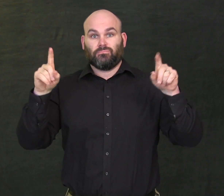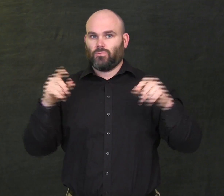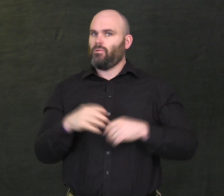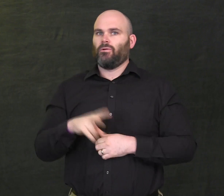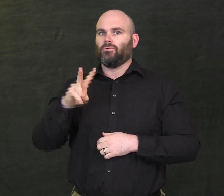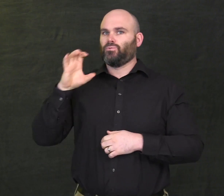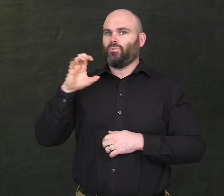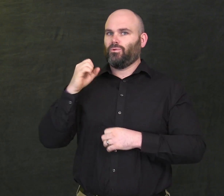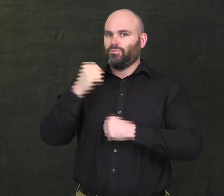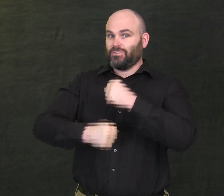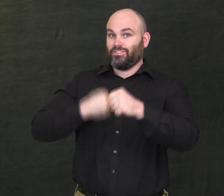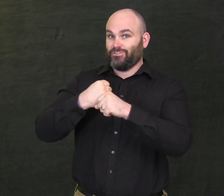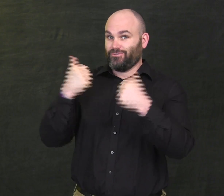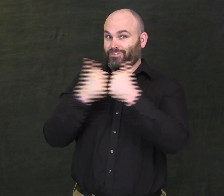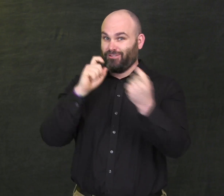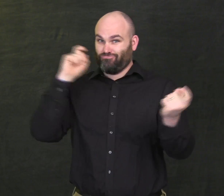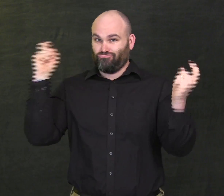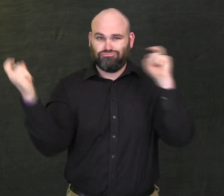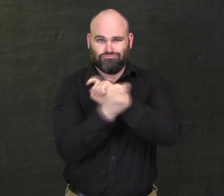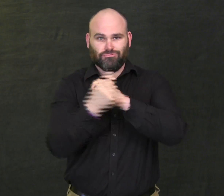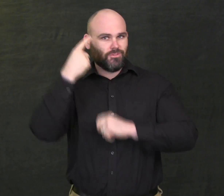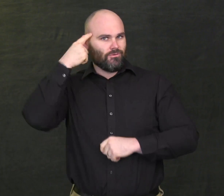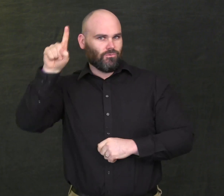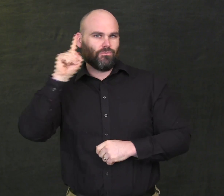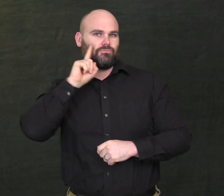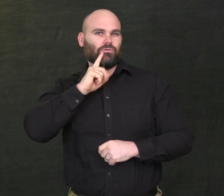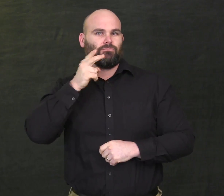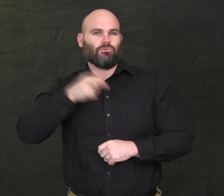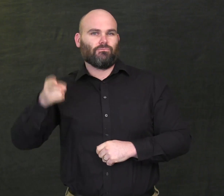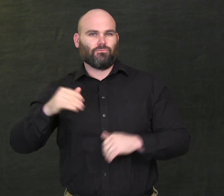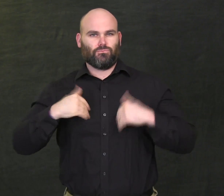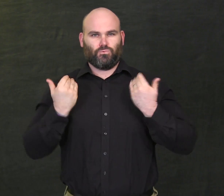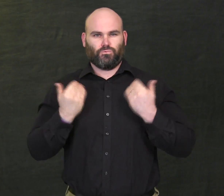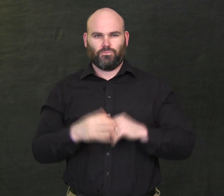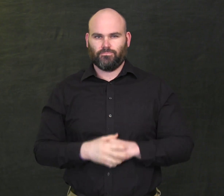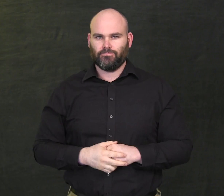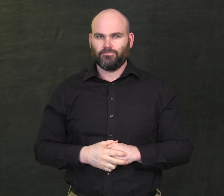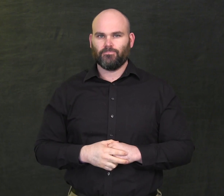The 200 Year Old Game Changer for DHH Youth”